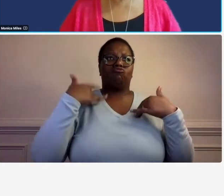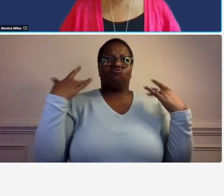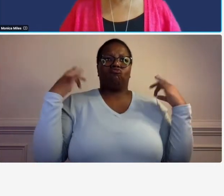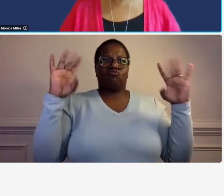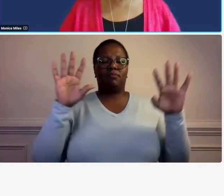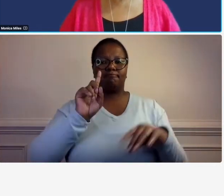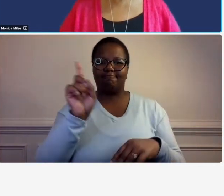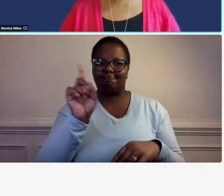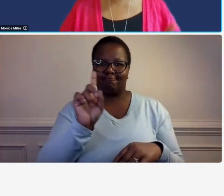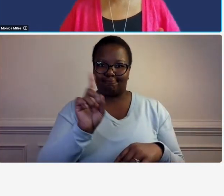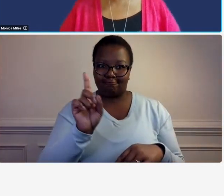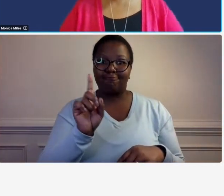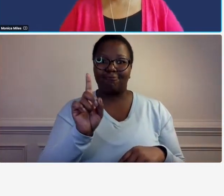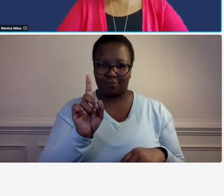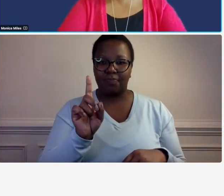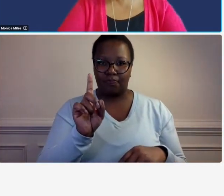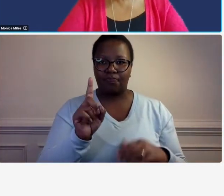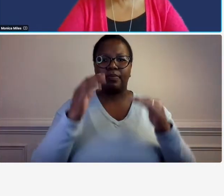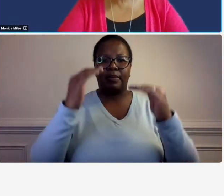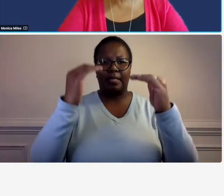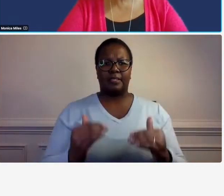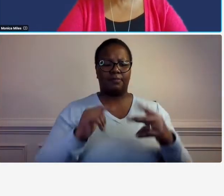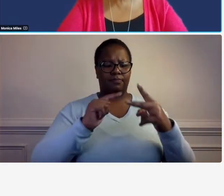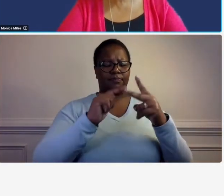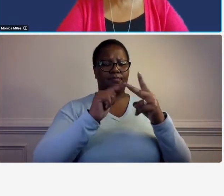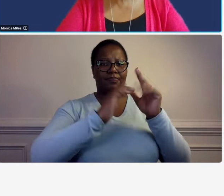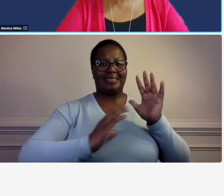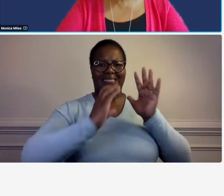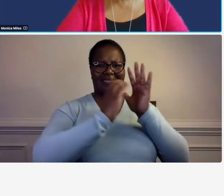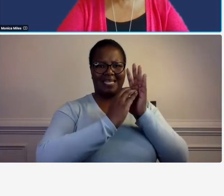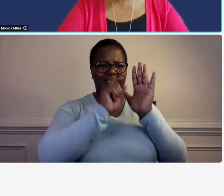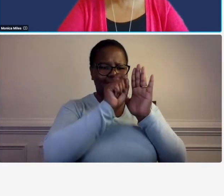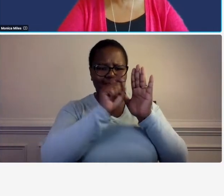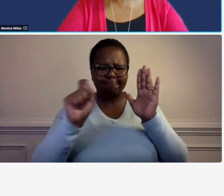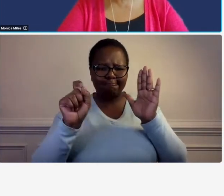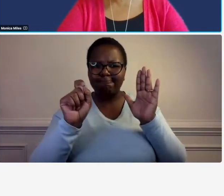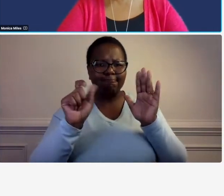and there's um another section here that's not underlined but actually i should have started so